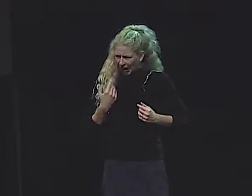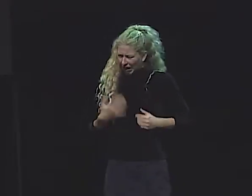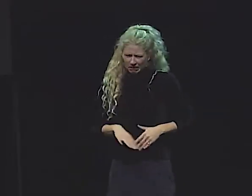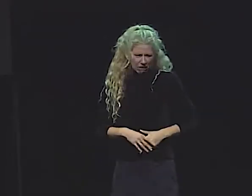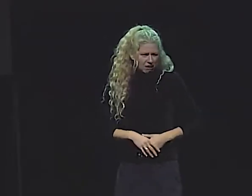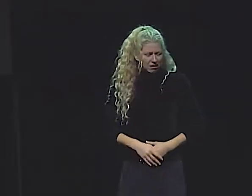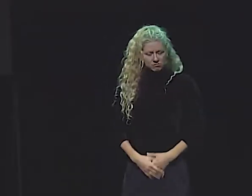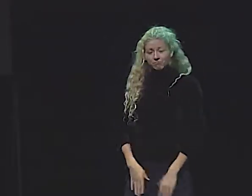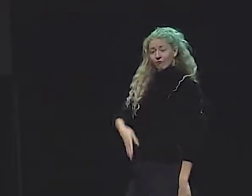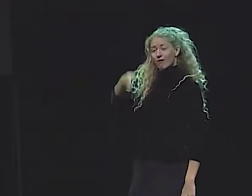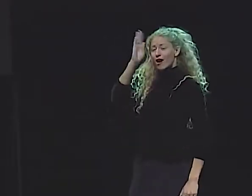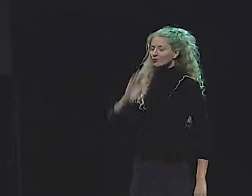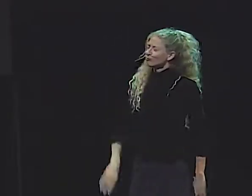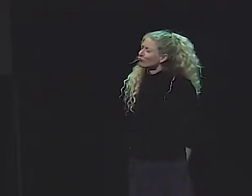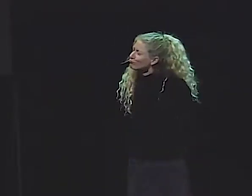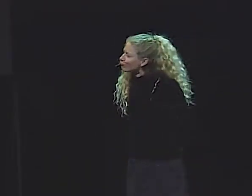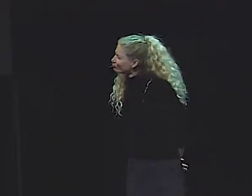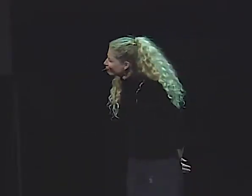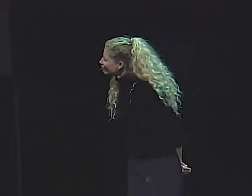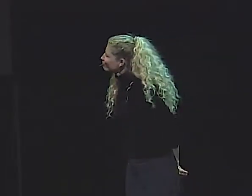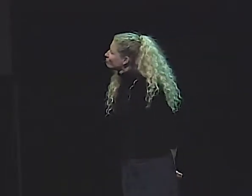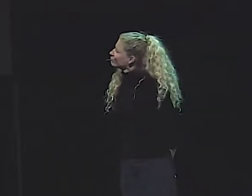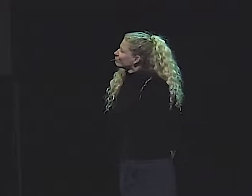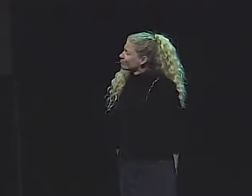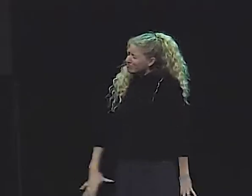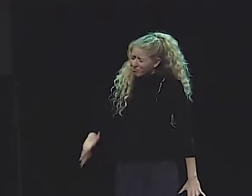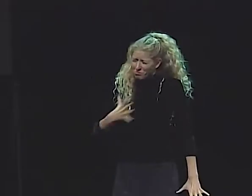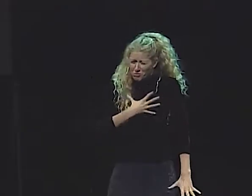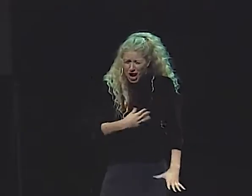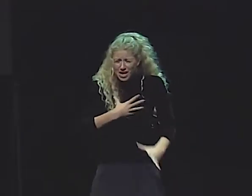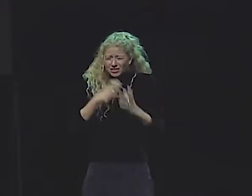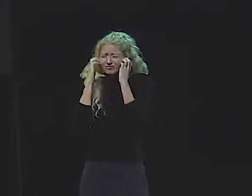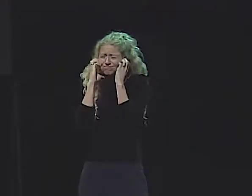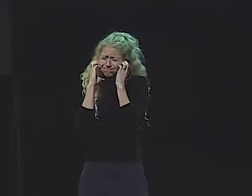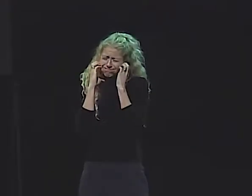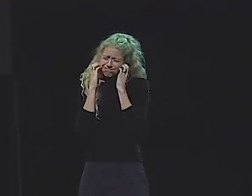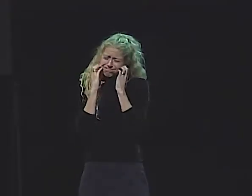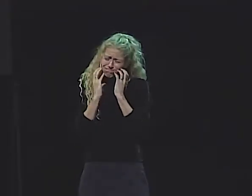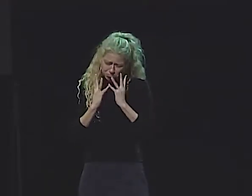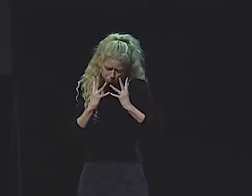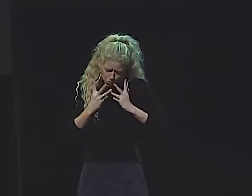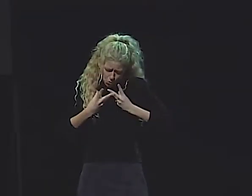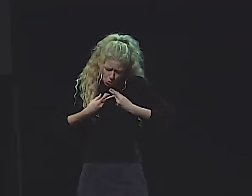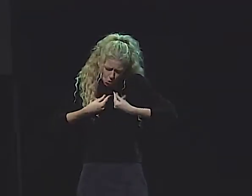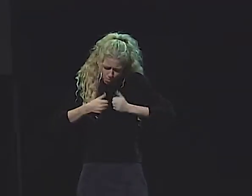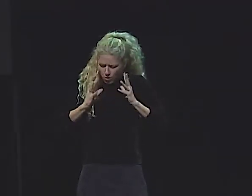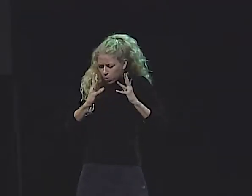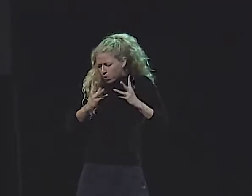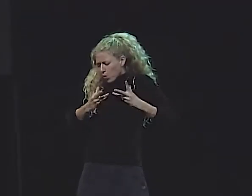AS SADLY THEY TRIED TO DECIDE WHAT THEY COULD DO. NOW AT THE SAME TIME, GOD--